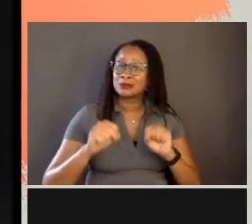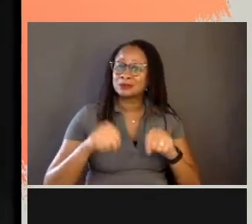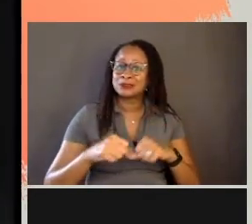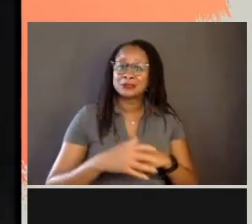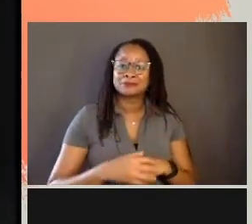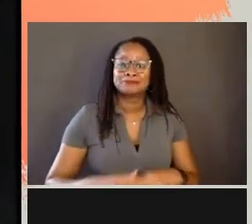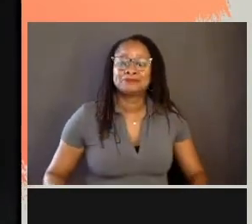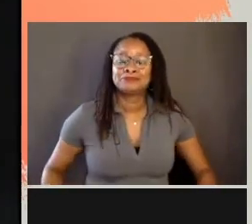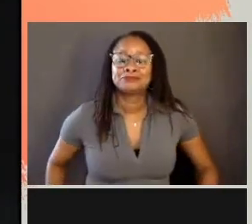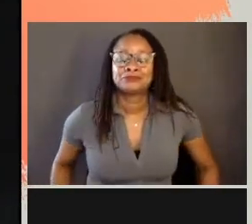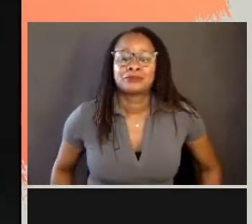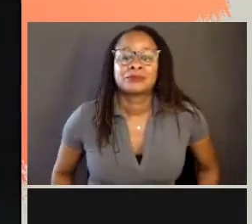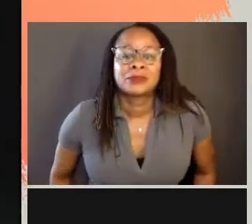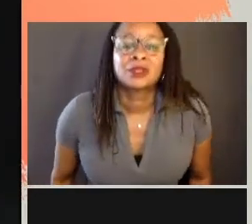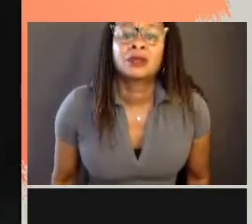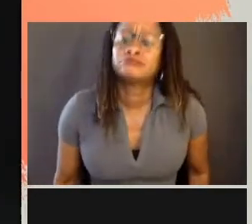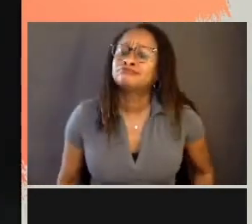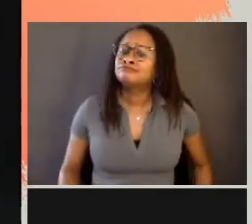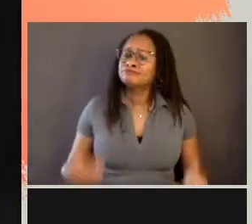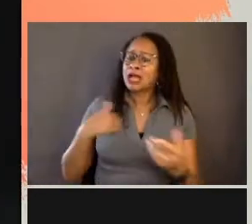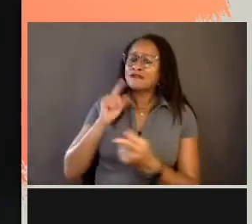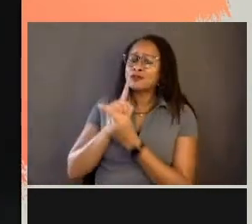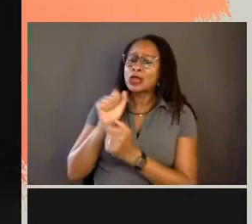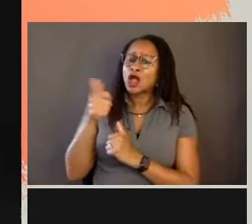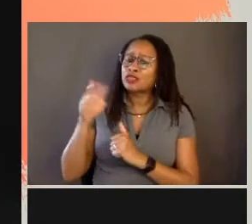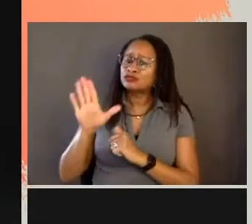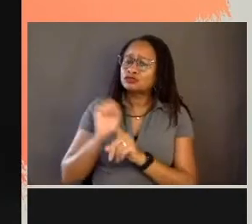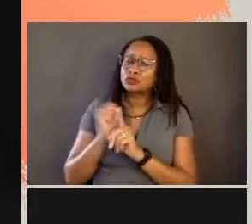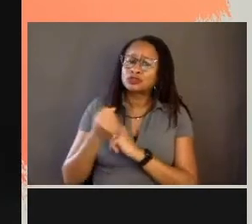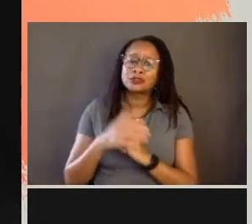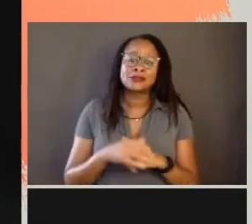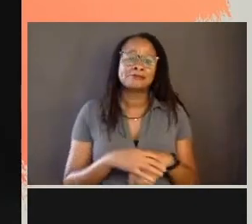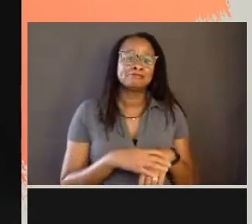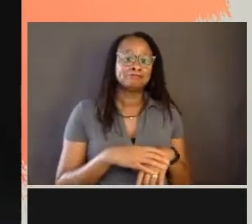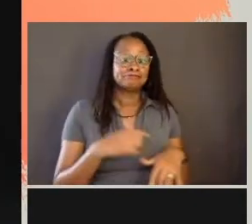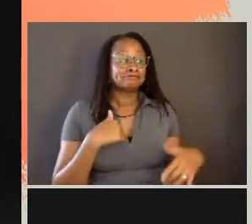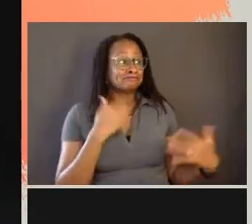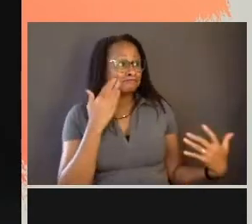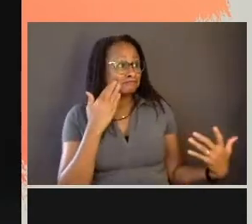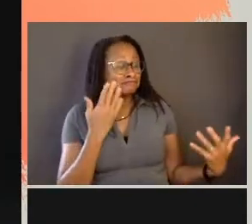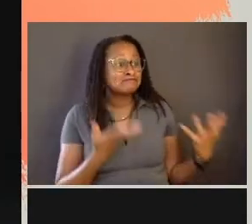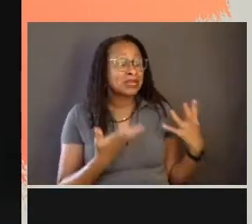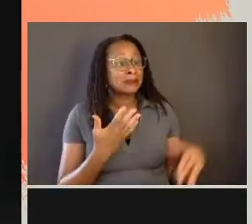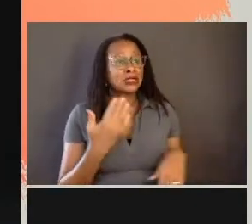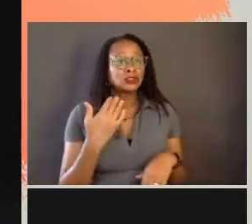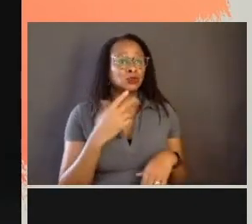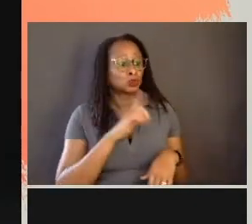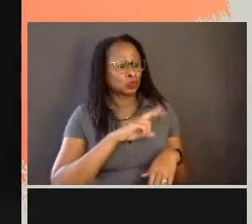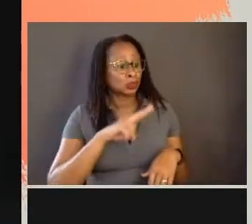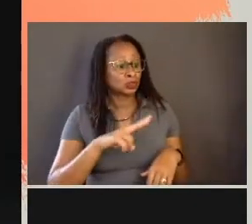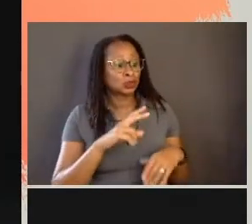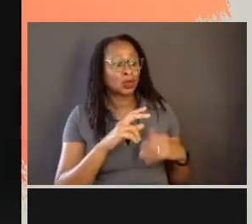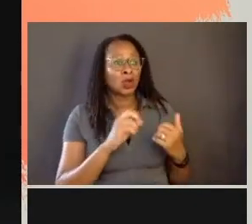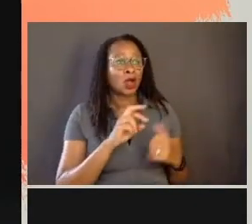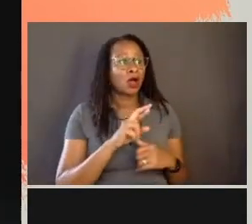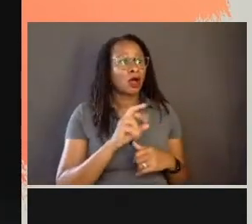Have you met others in your situation? I'd say I know 20 to 36 women in town